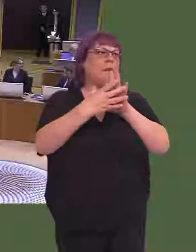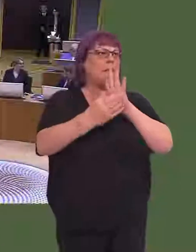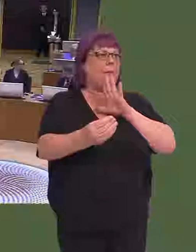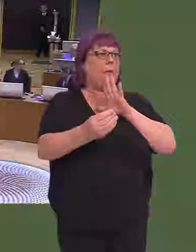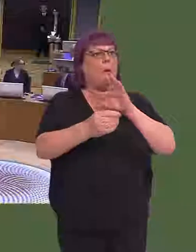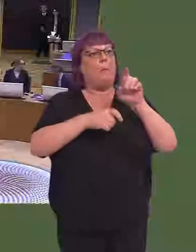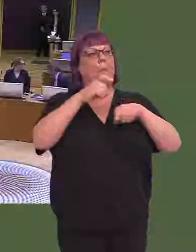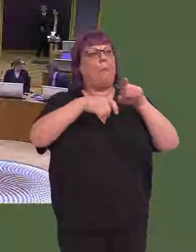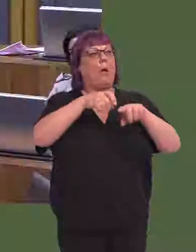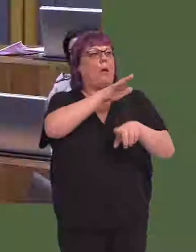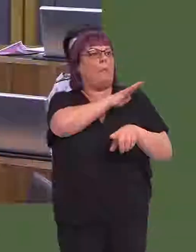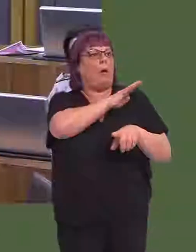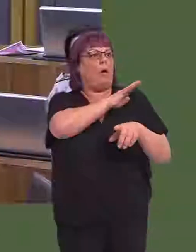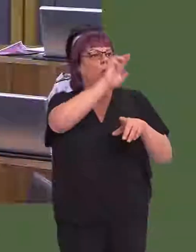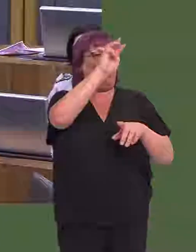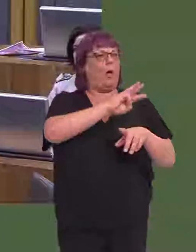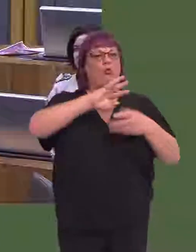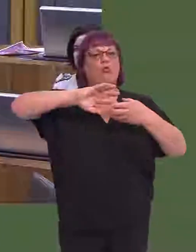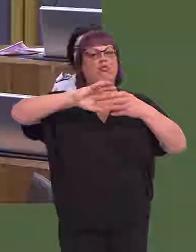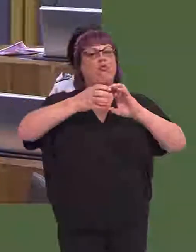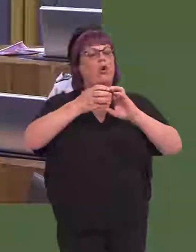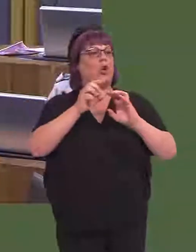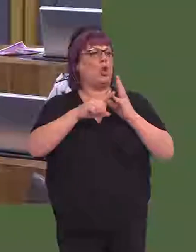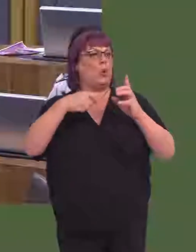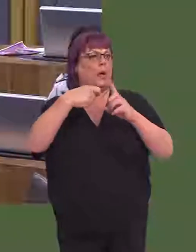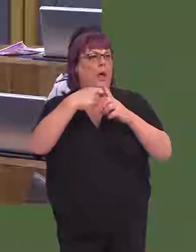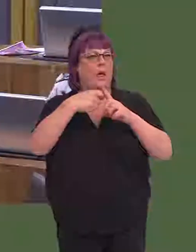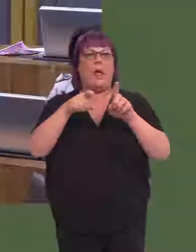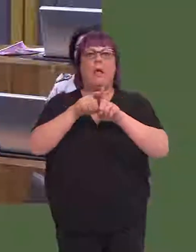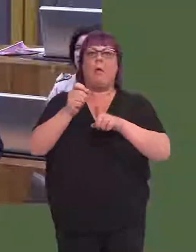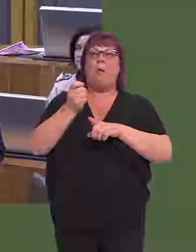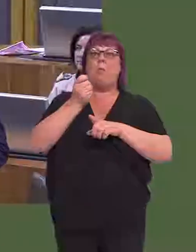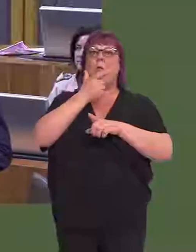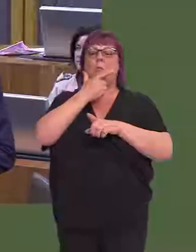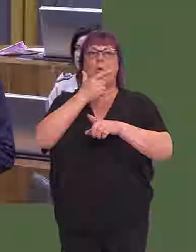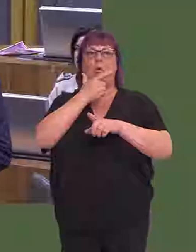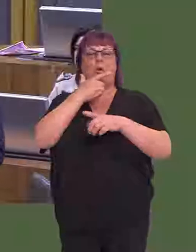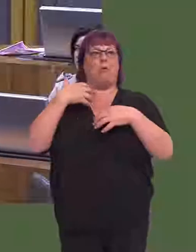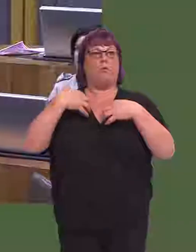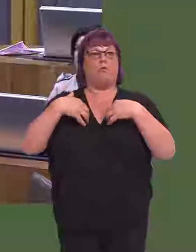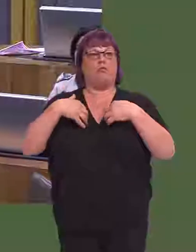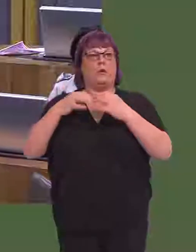example BikePark Wales, Rock UK and, of course, support for the Merthyr Rising festival.